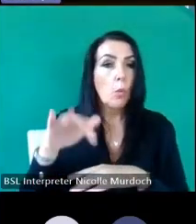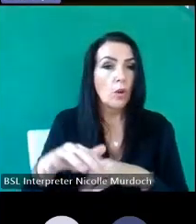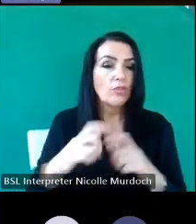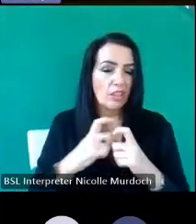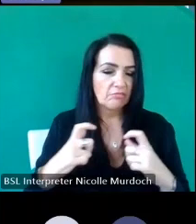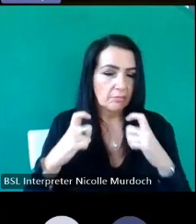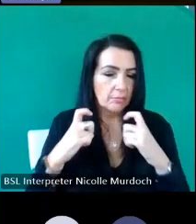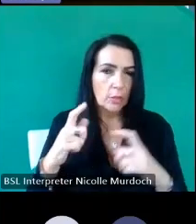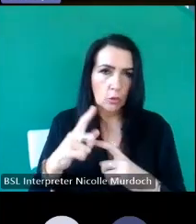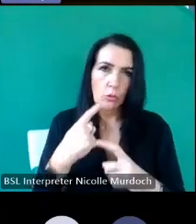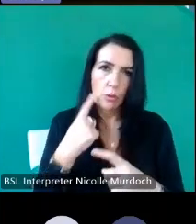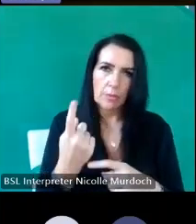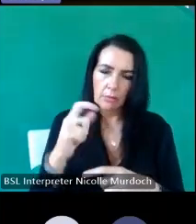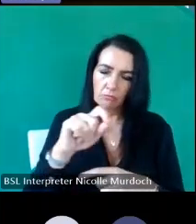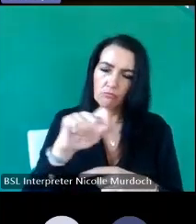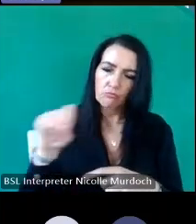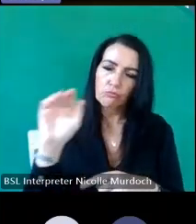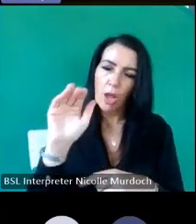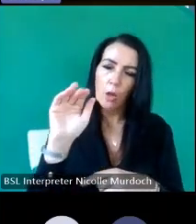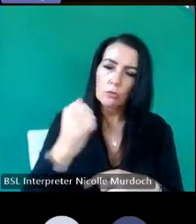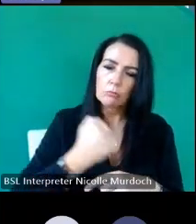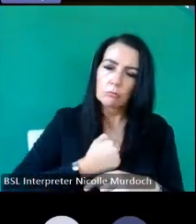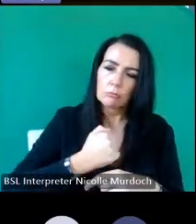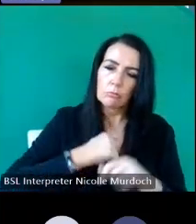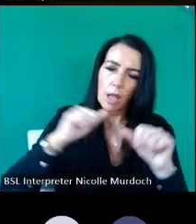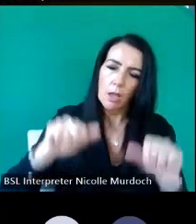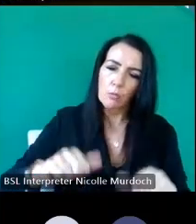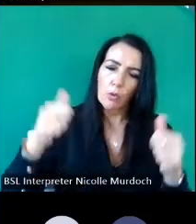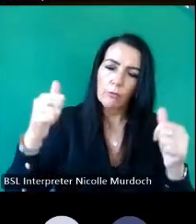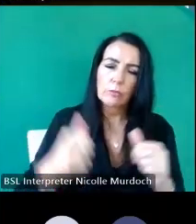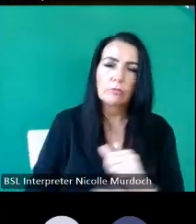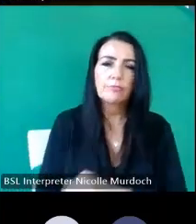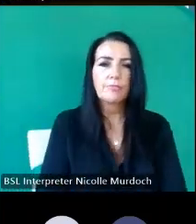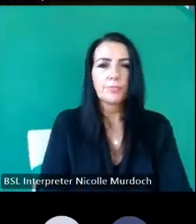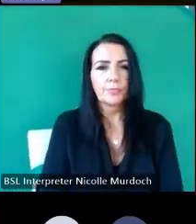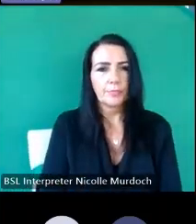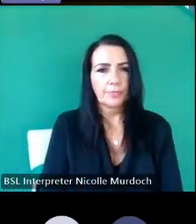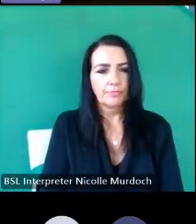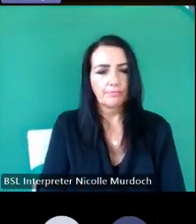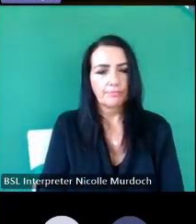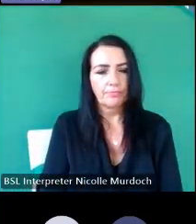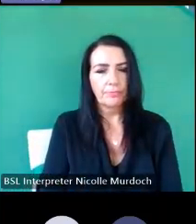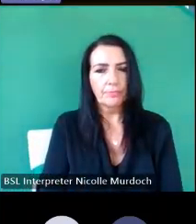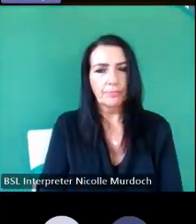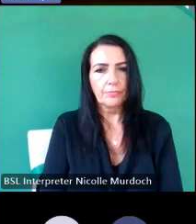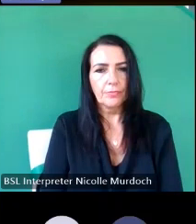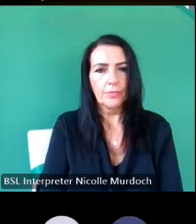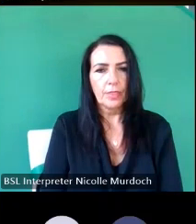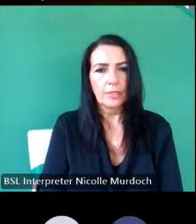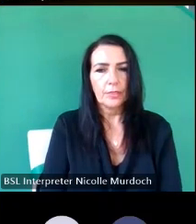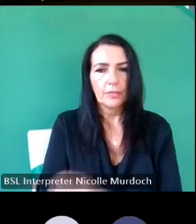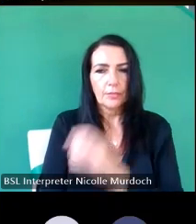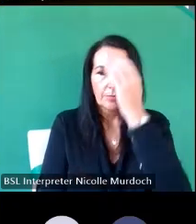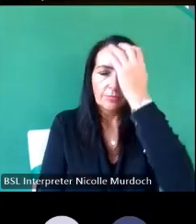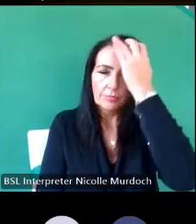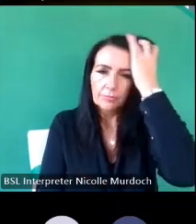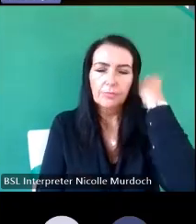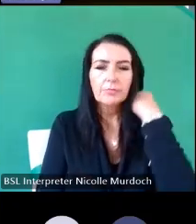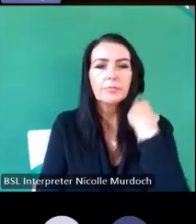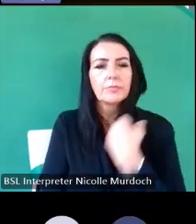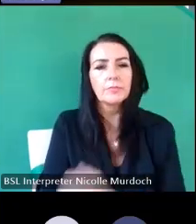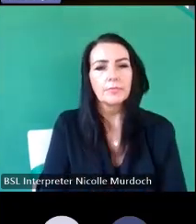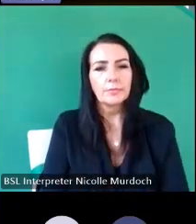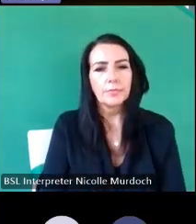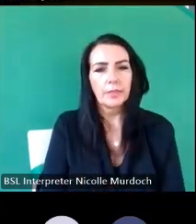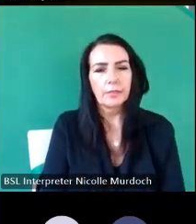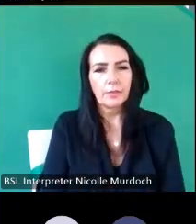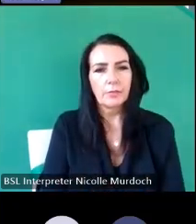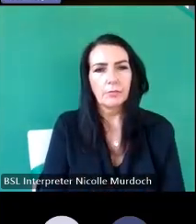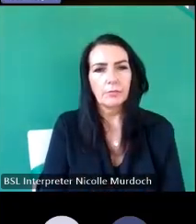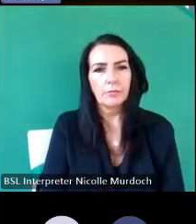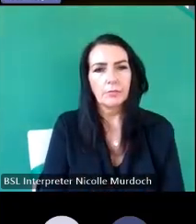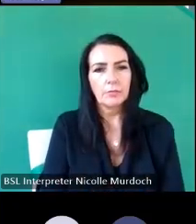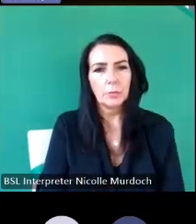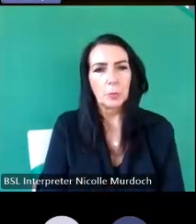on the outside of the building to say I approve ofs uh next one um okay just run through them